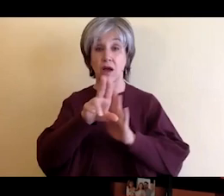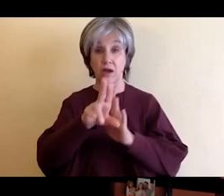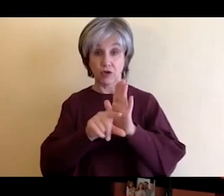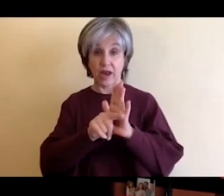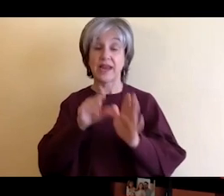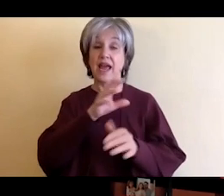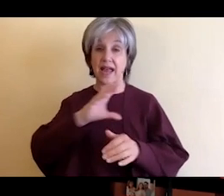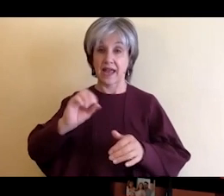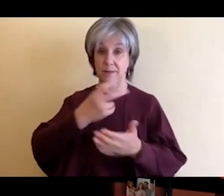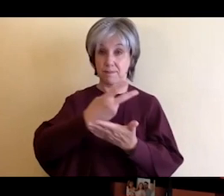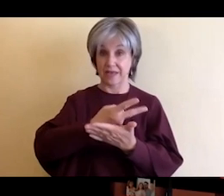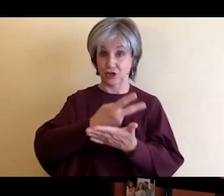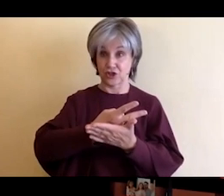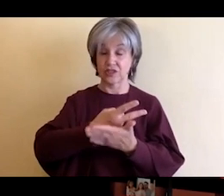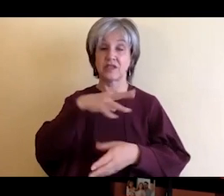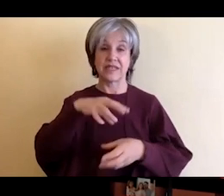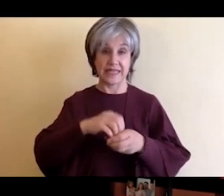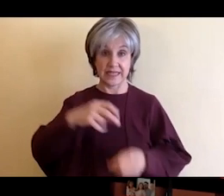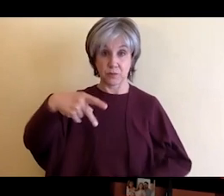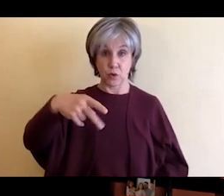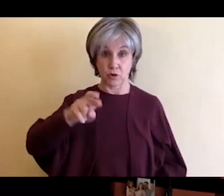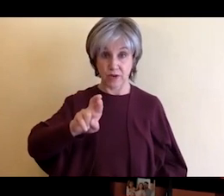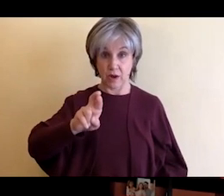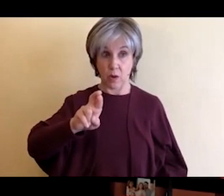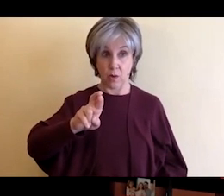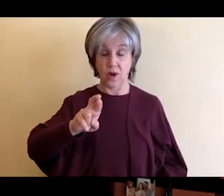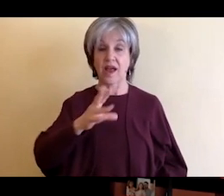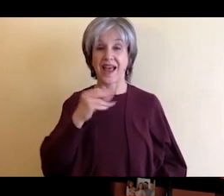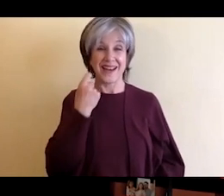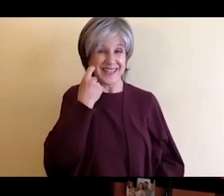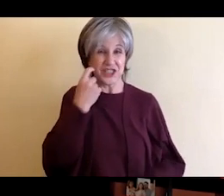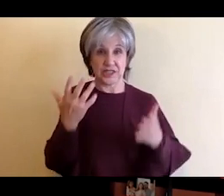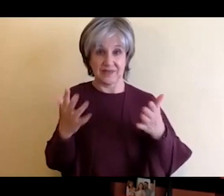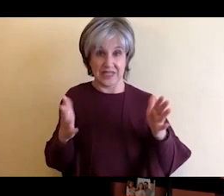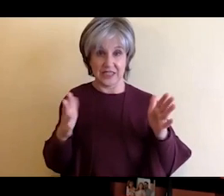in Puerto Rico and then I just just finished my Ph.D. at RIT.